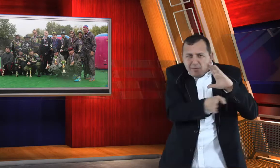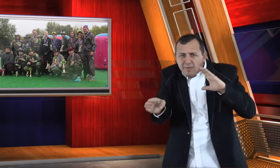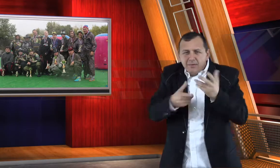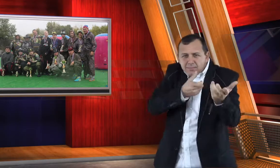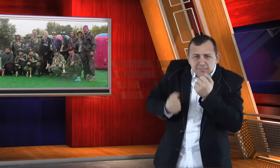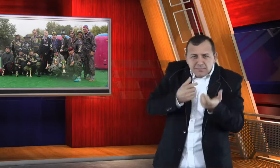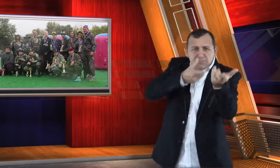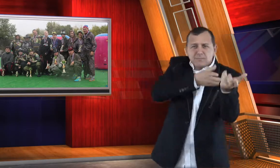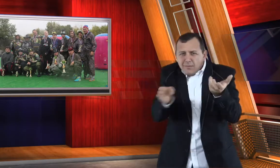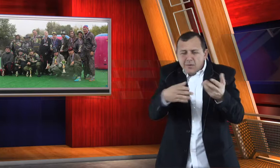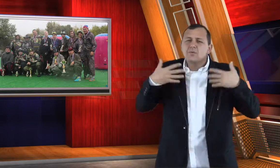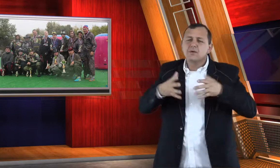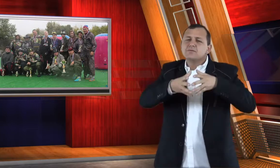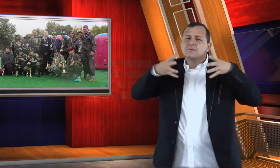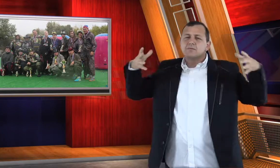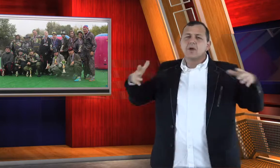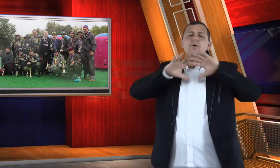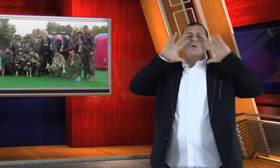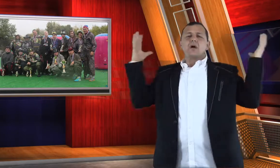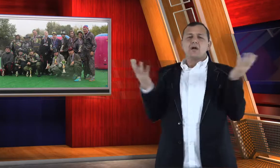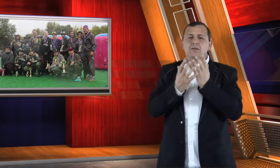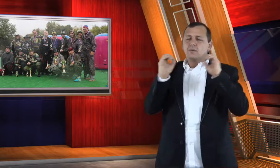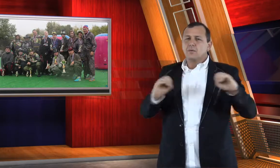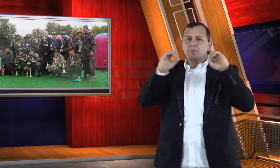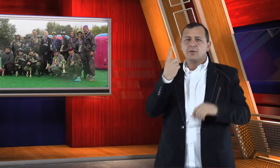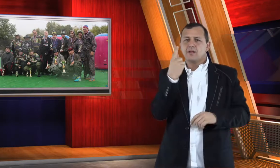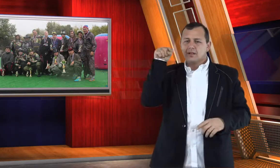paintball series in the world.